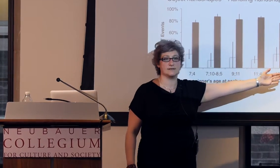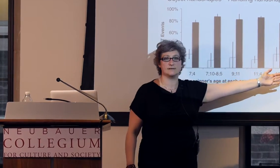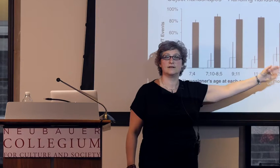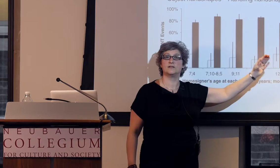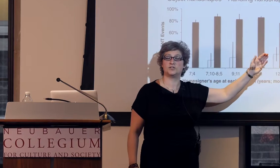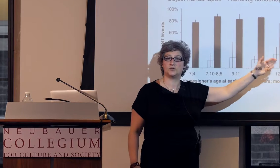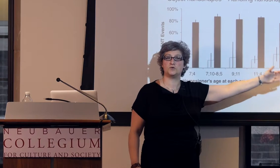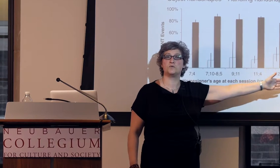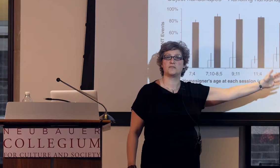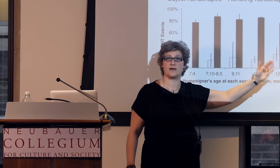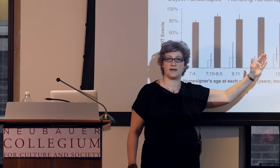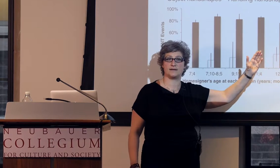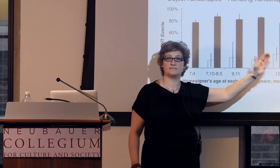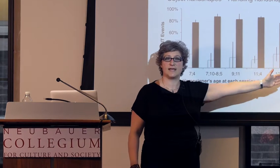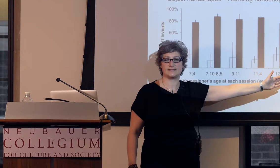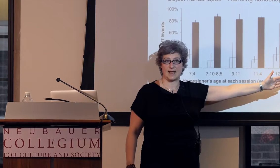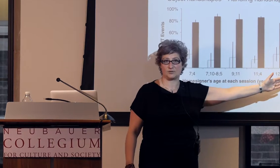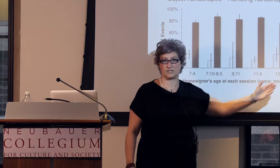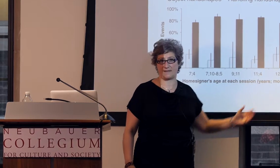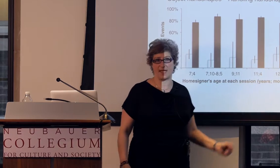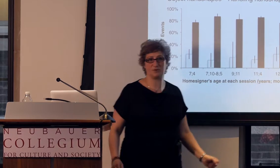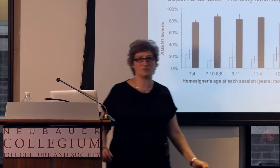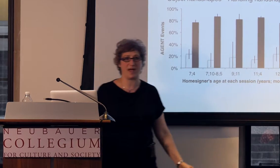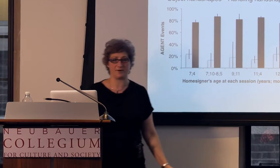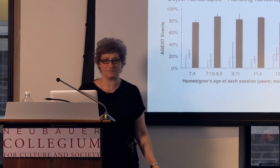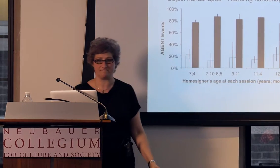to the established sign language pattern.